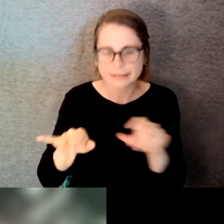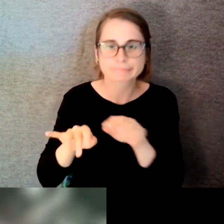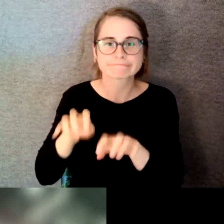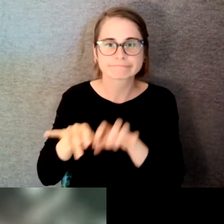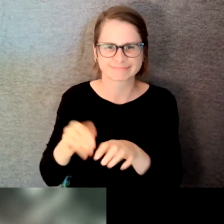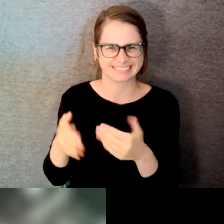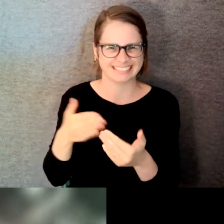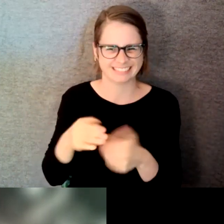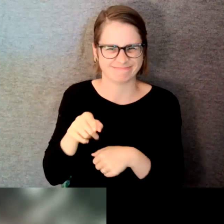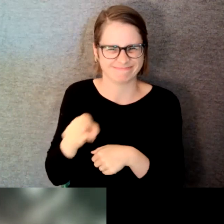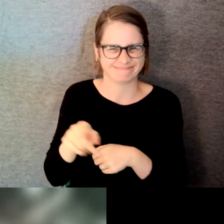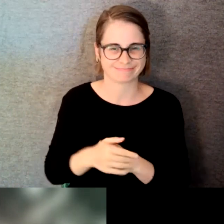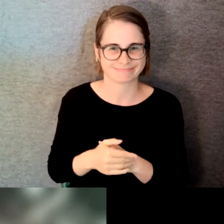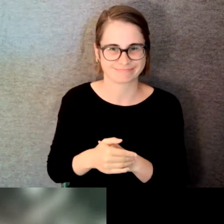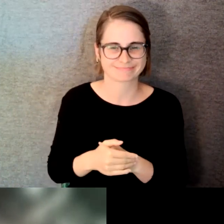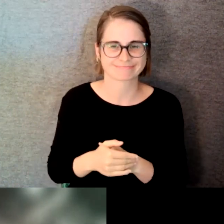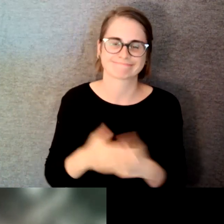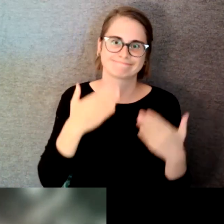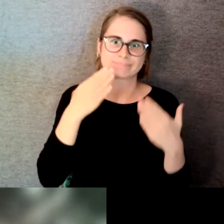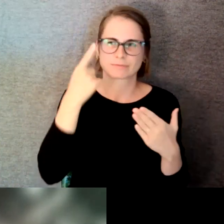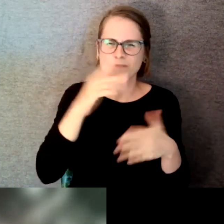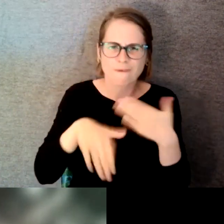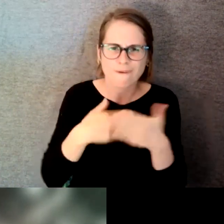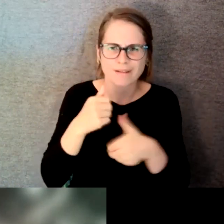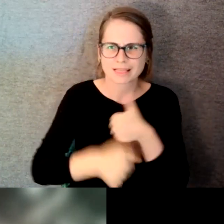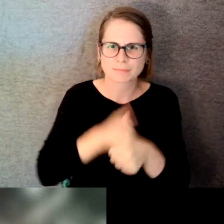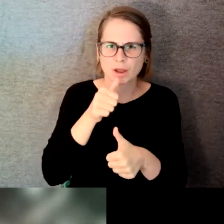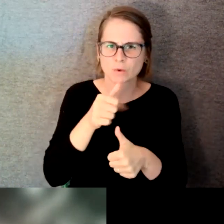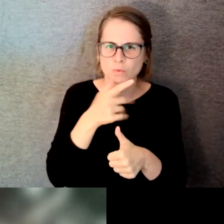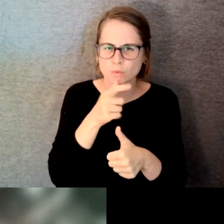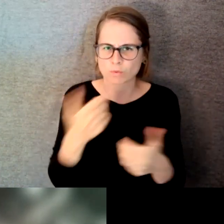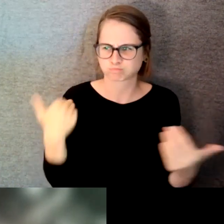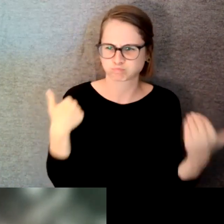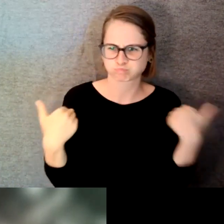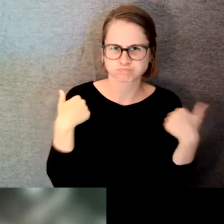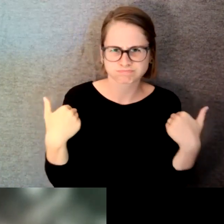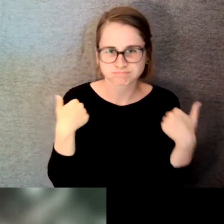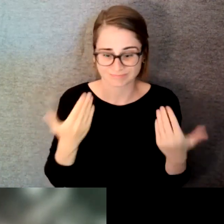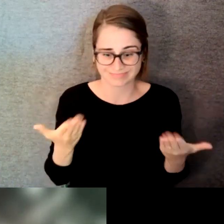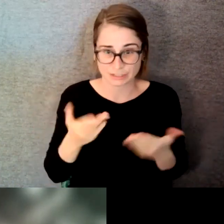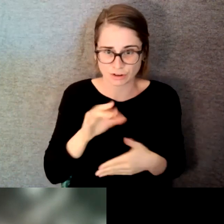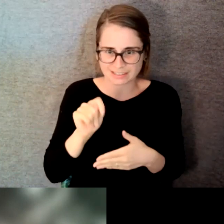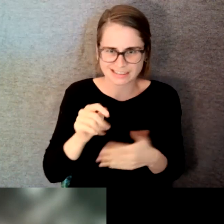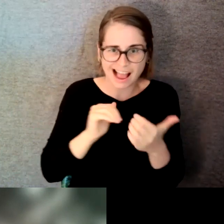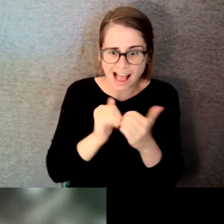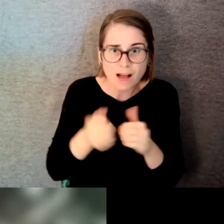thank to the many exceptional alumni that have reached out to us during the pandemic asking how they can help our students and the university during these unprecedented